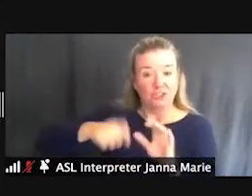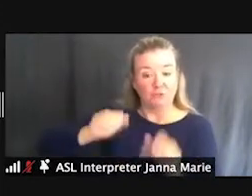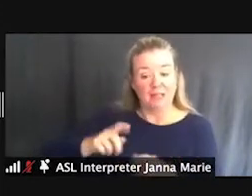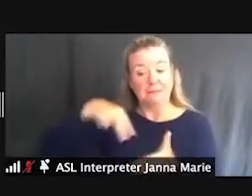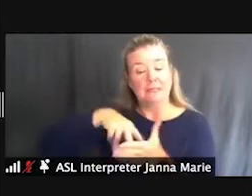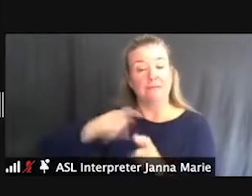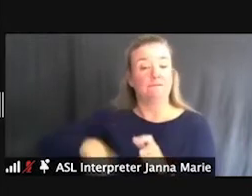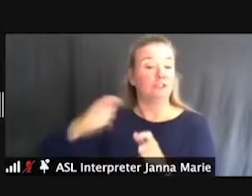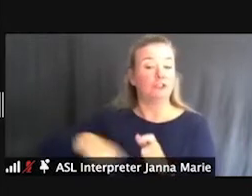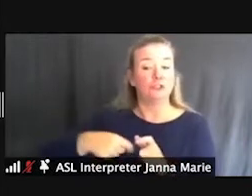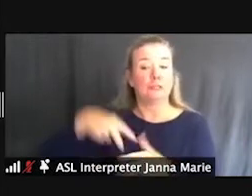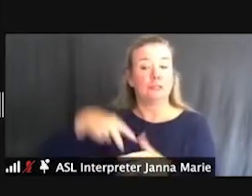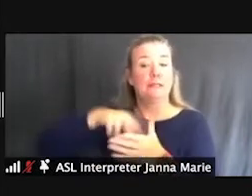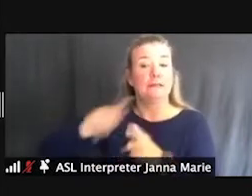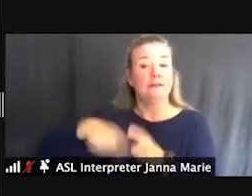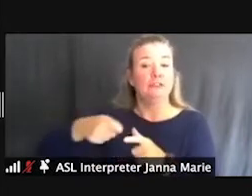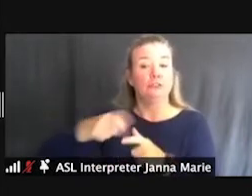and go out and do some fishing in the river and stuff like that.